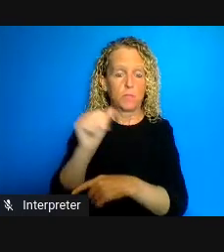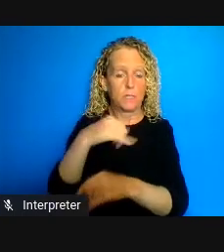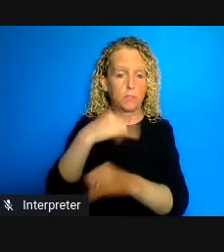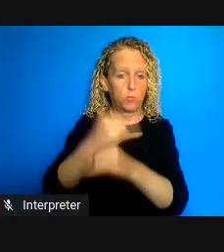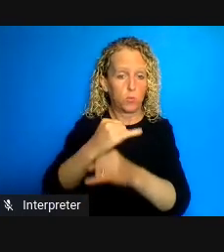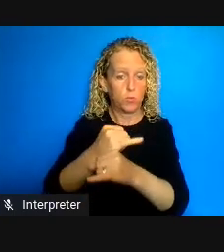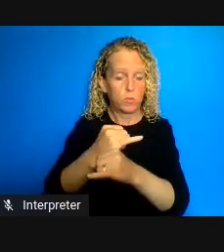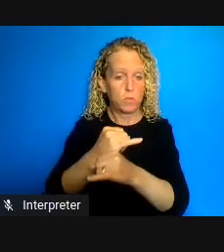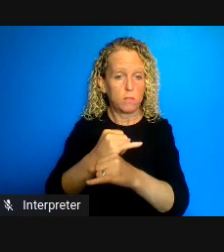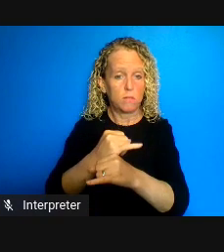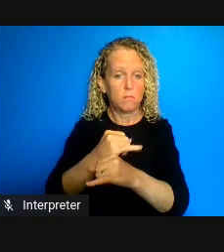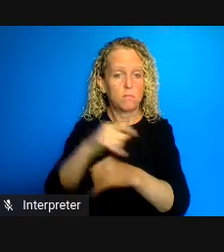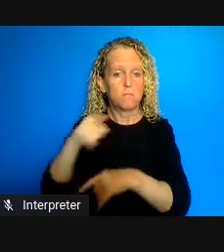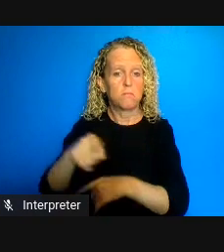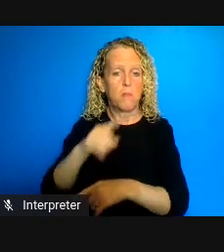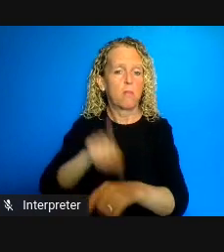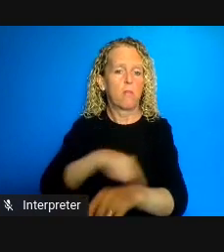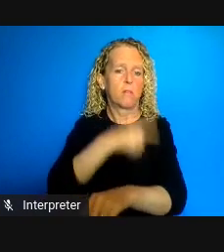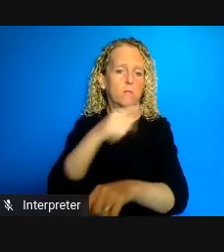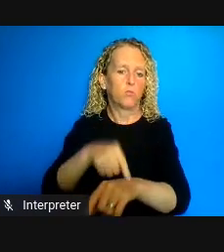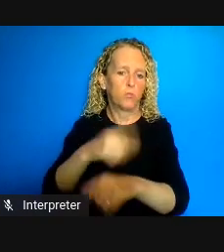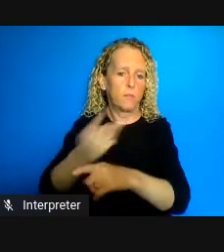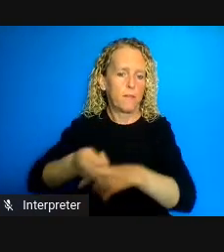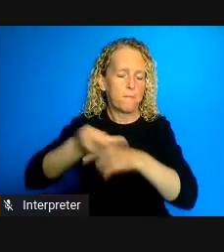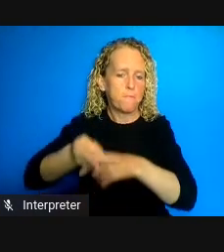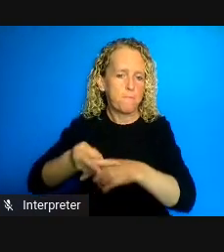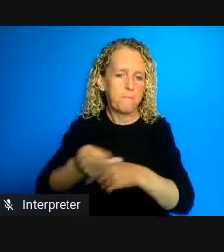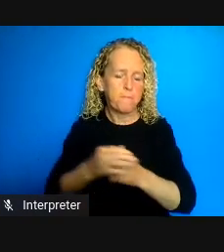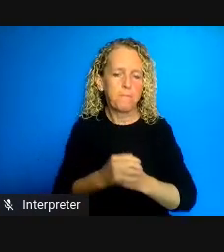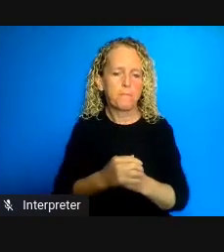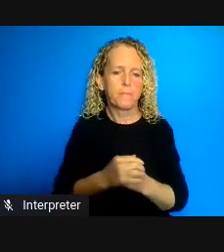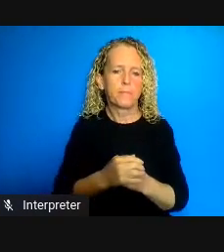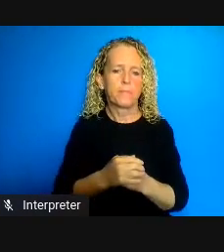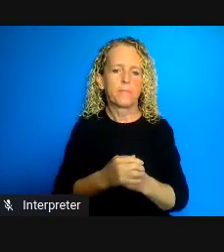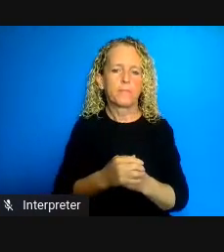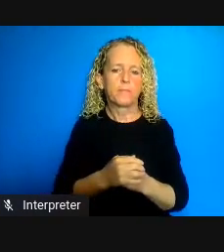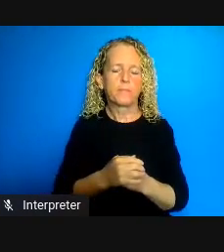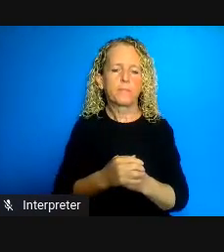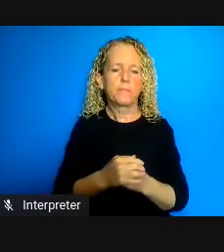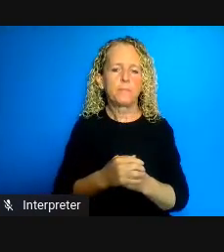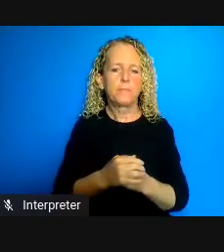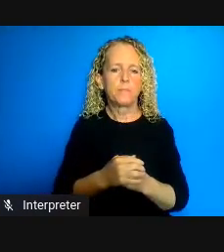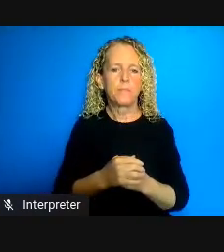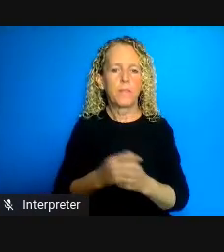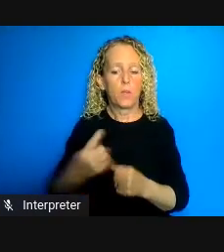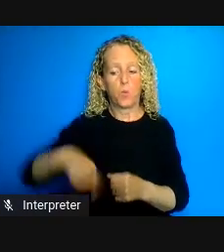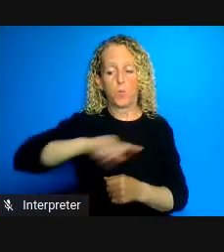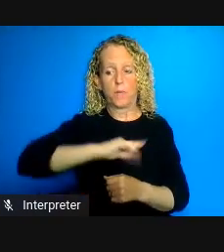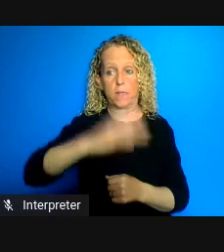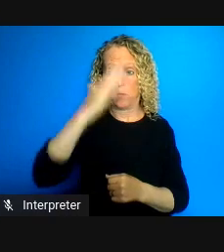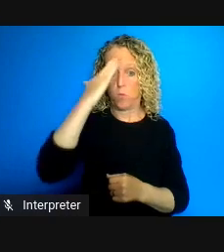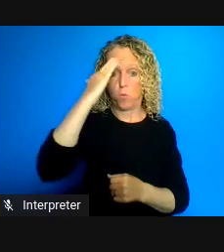long-term care and we know that the rates of deaths in long-term care COVID